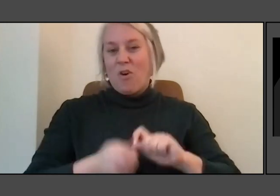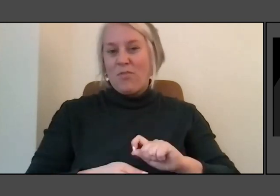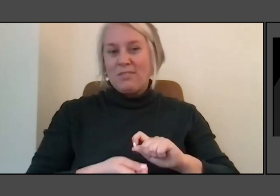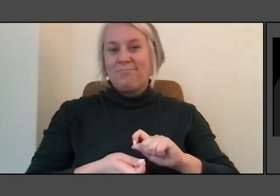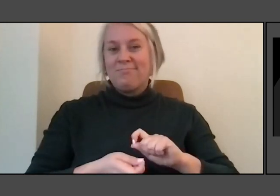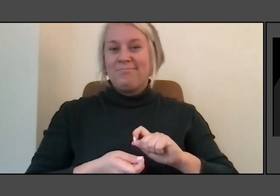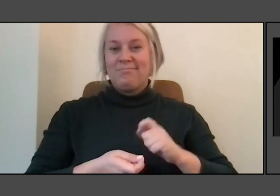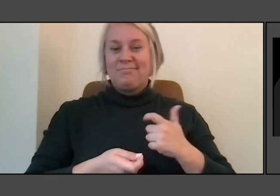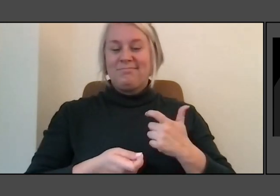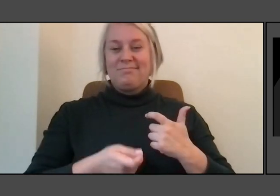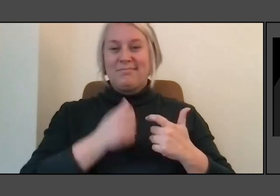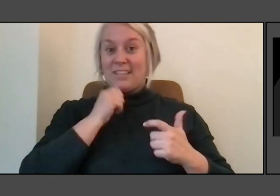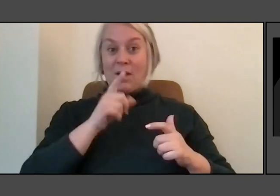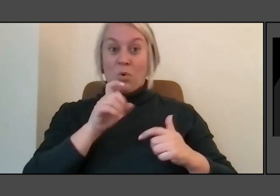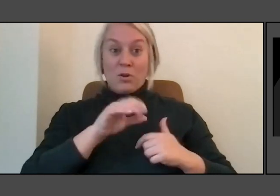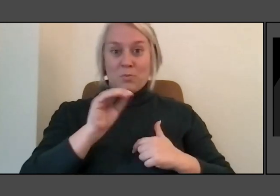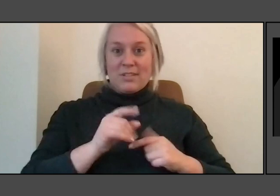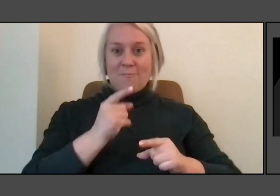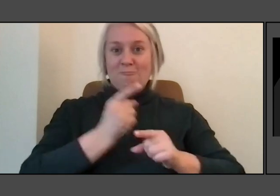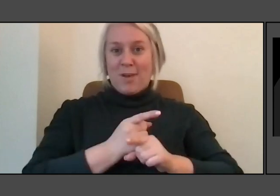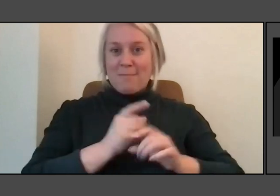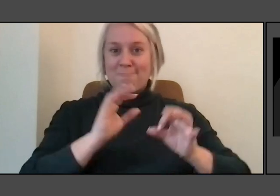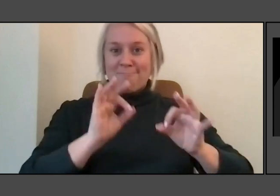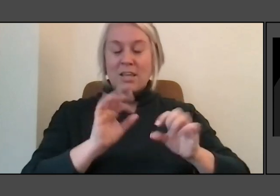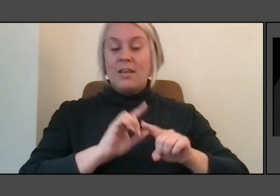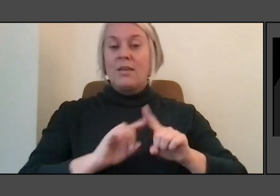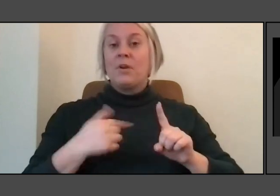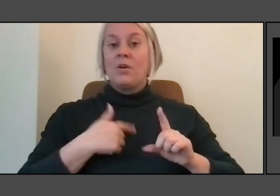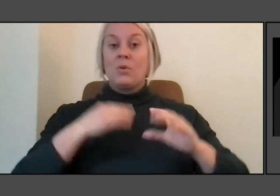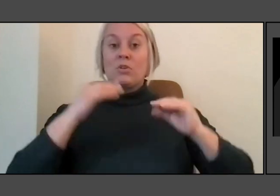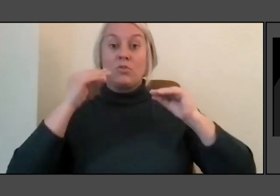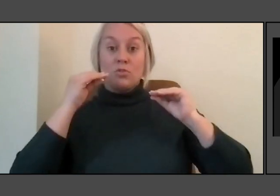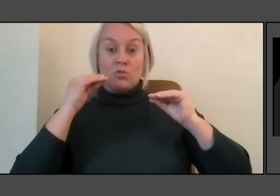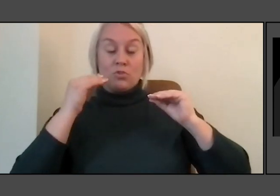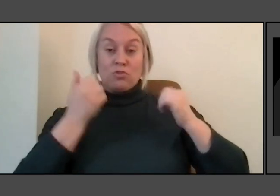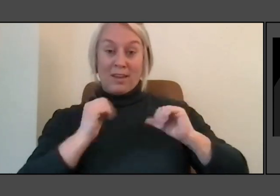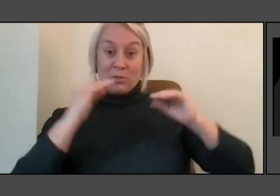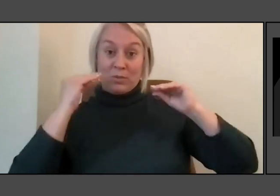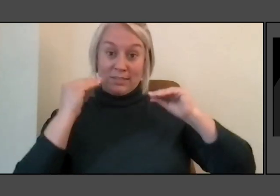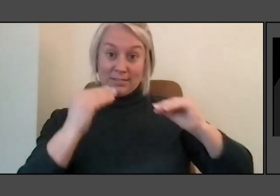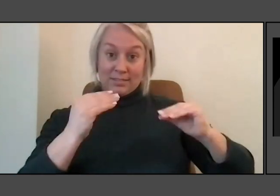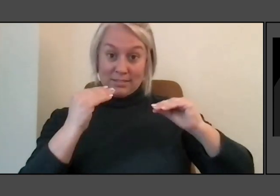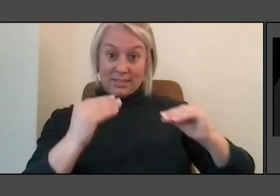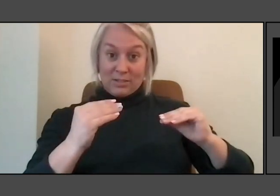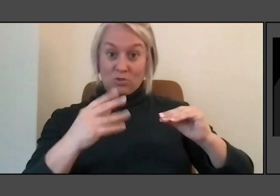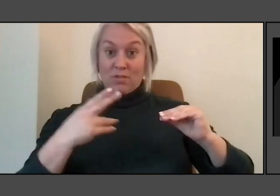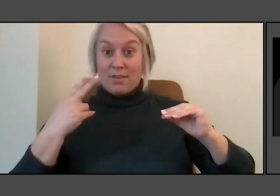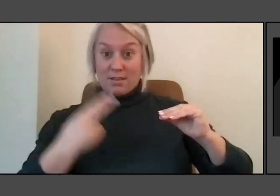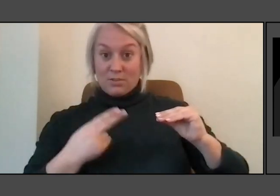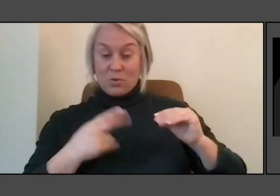But what we're trying to do is teach an ecological history as well as engage you. Please share a memory with us.